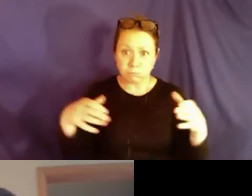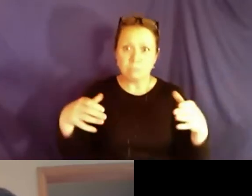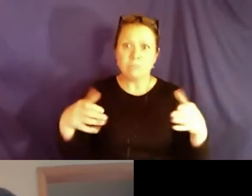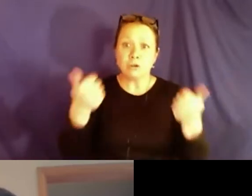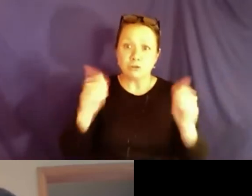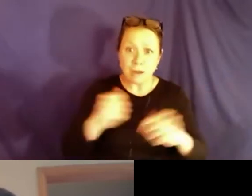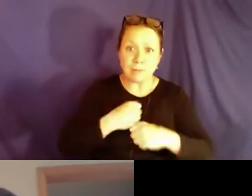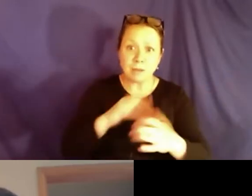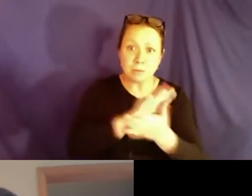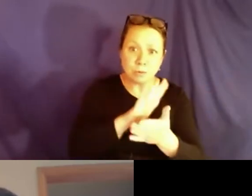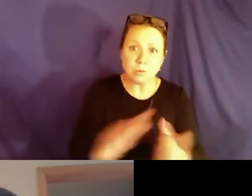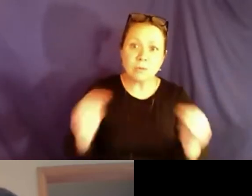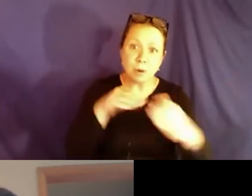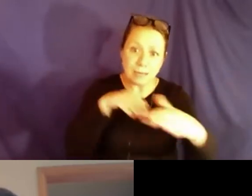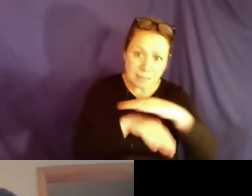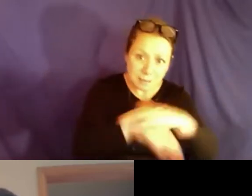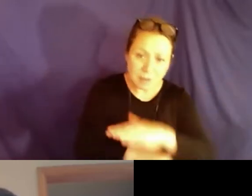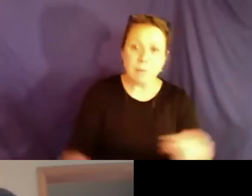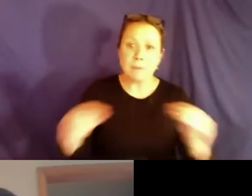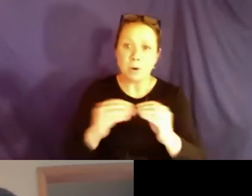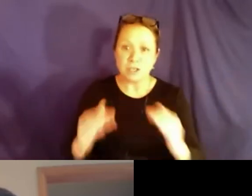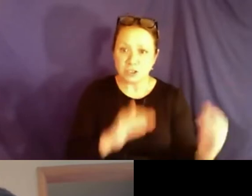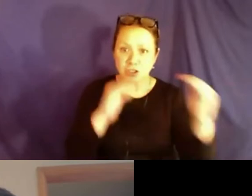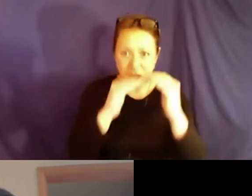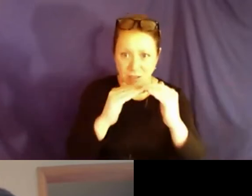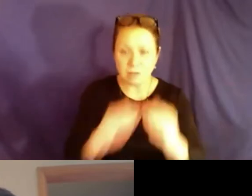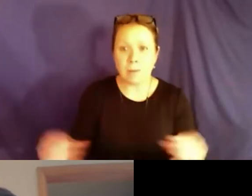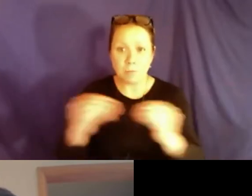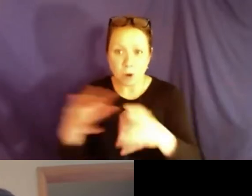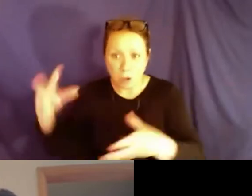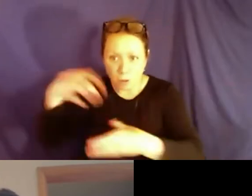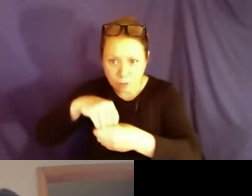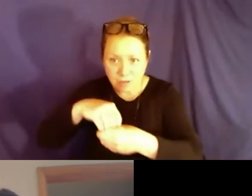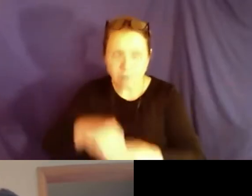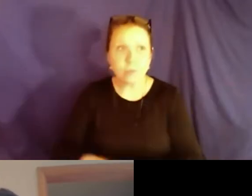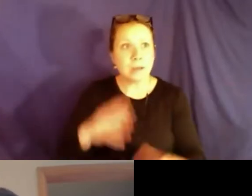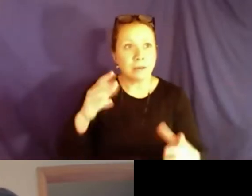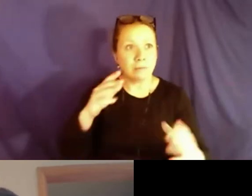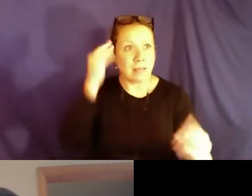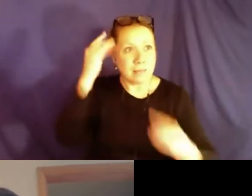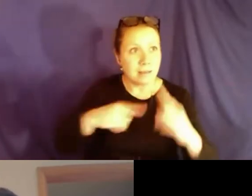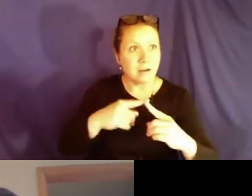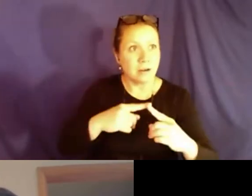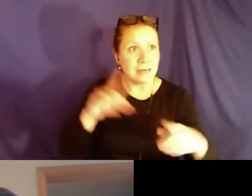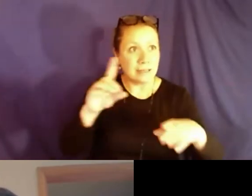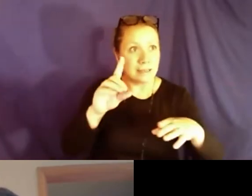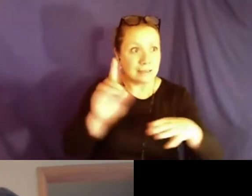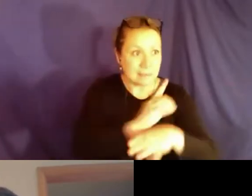collision --